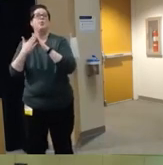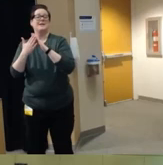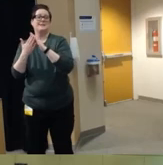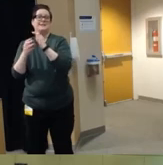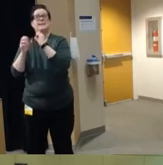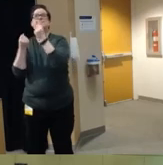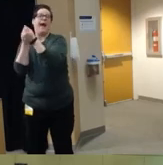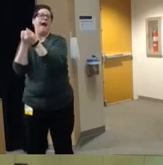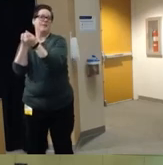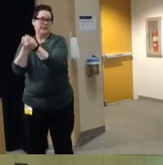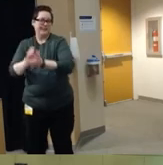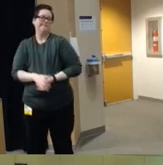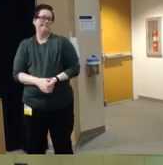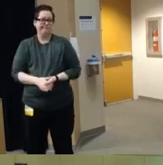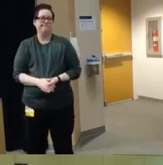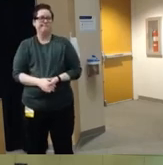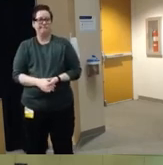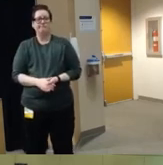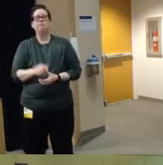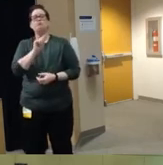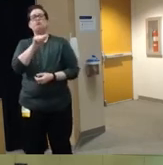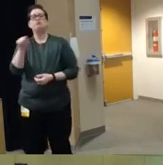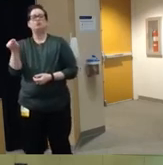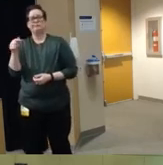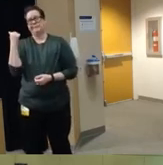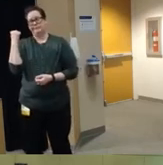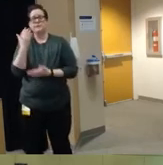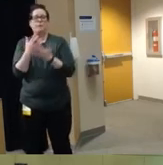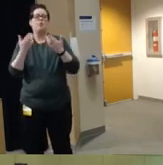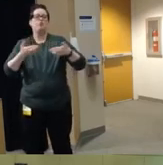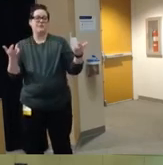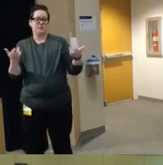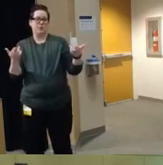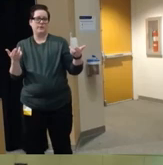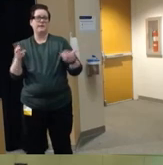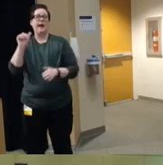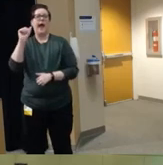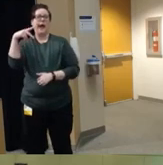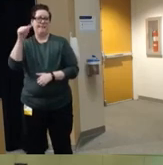prevention um these are some resources that are offered by the American Academy of Pediatrics um